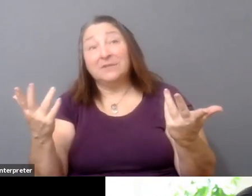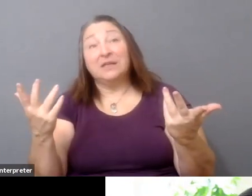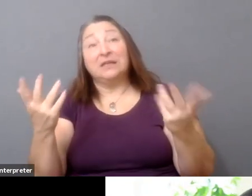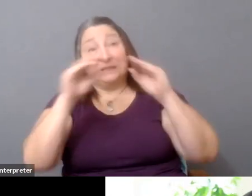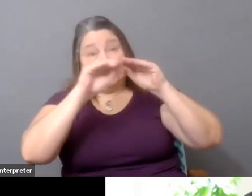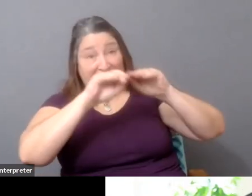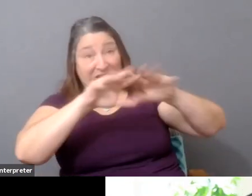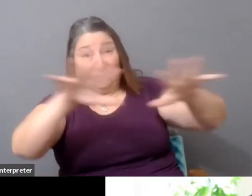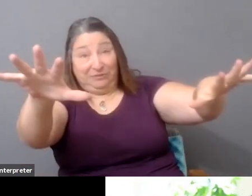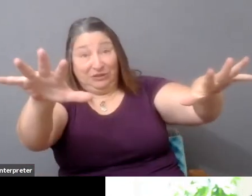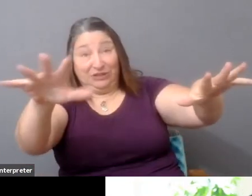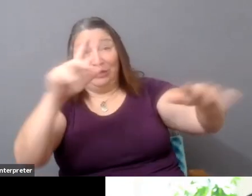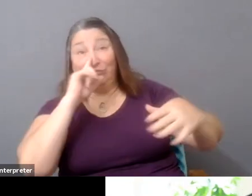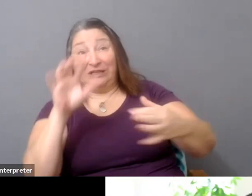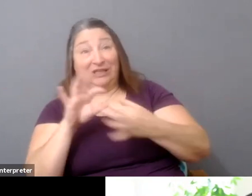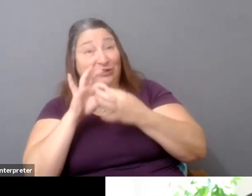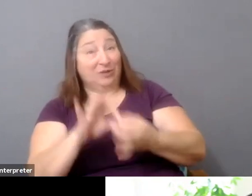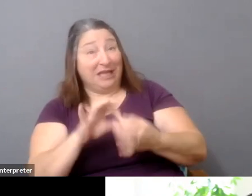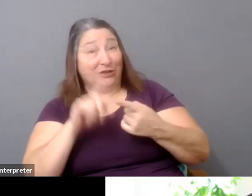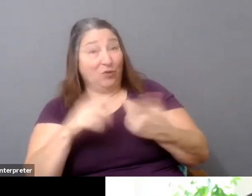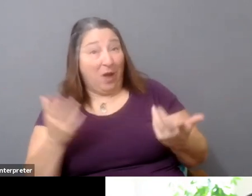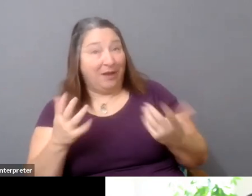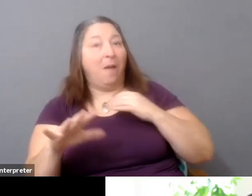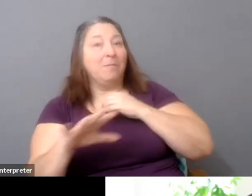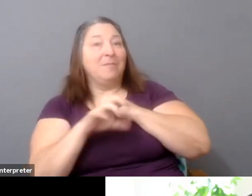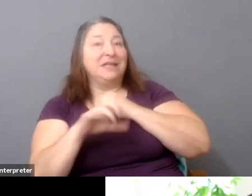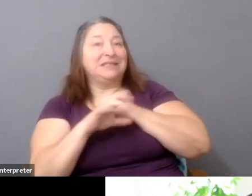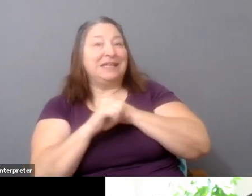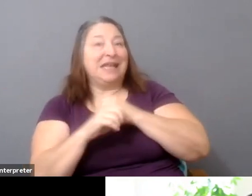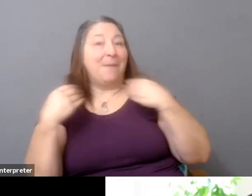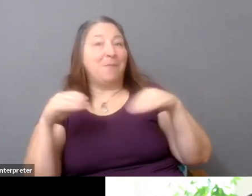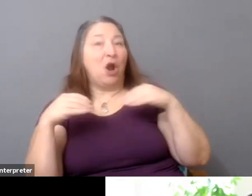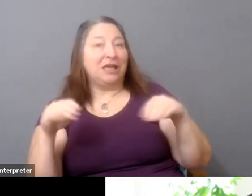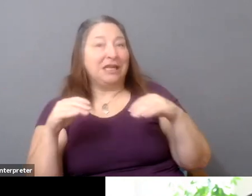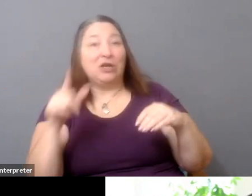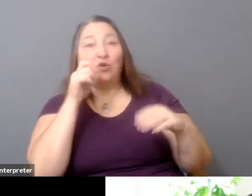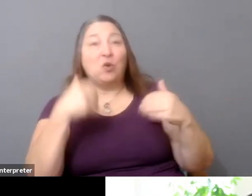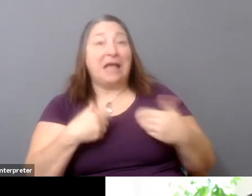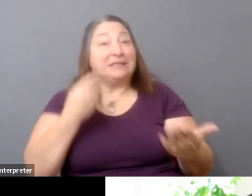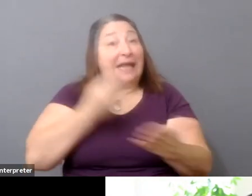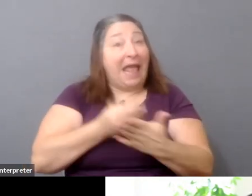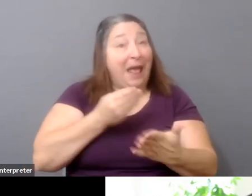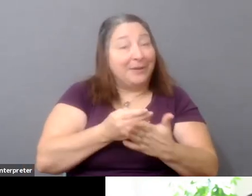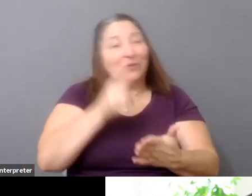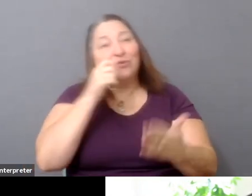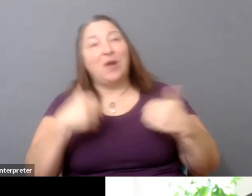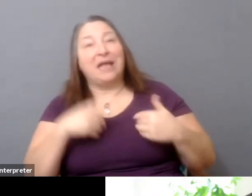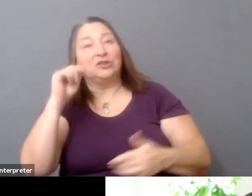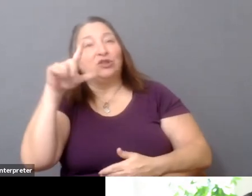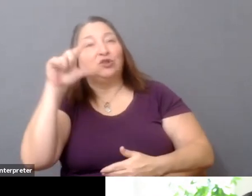to publicity and marketing. You know, who has the capital, and who has the tools to create those assets